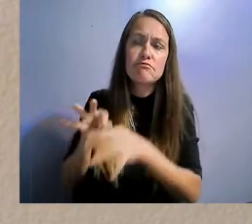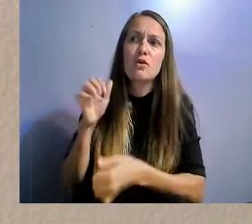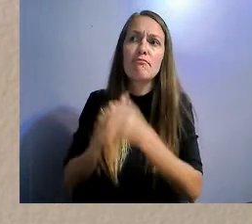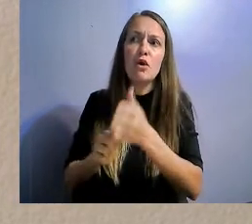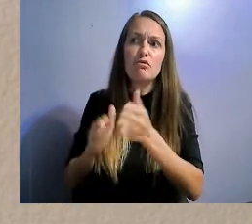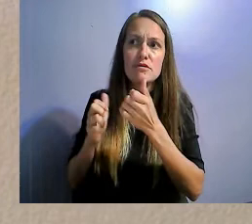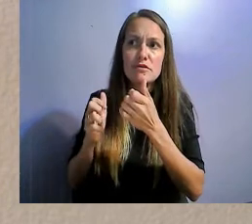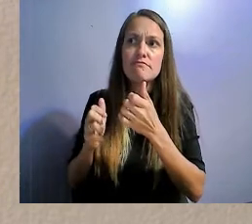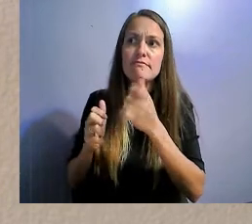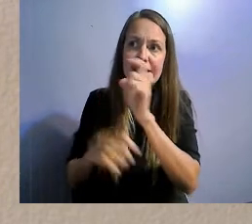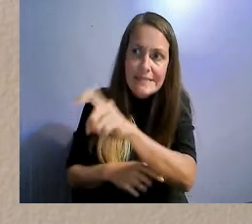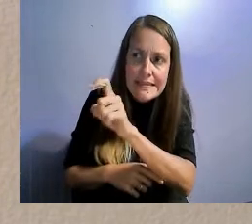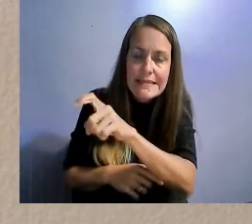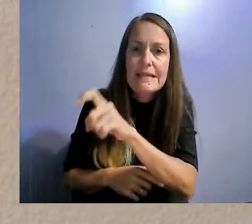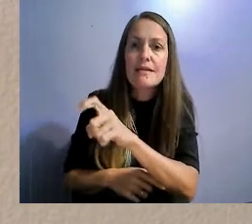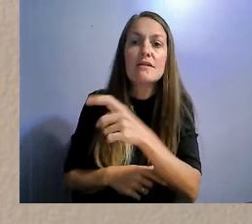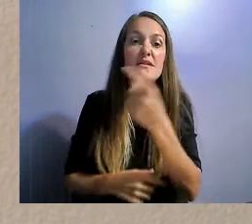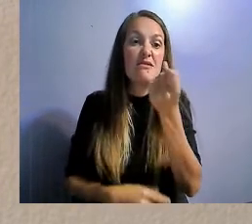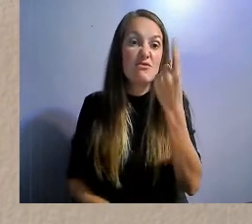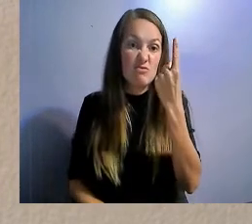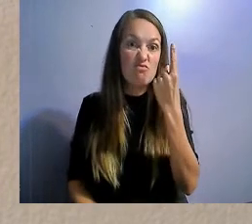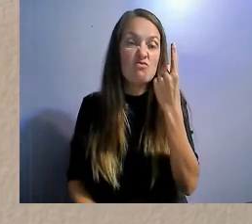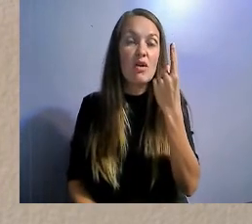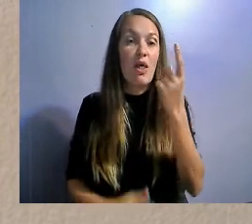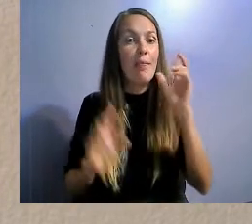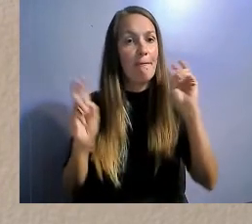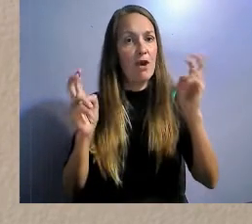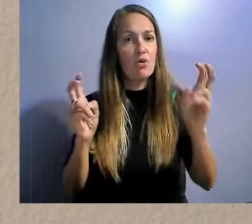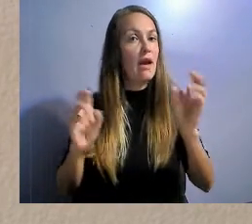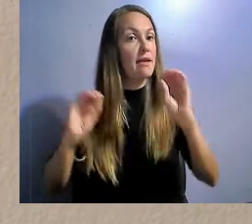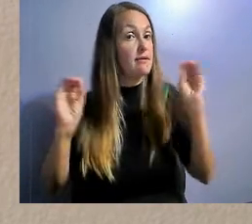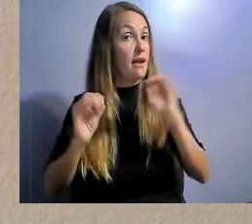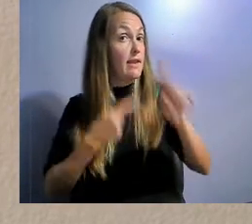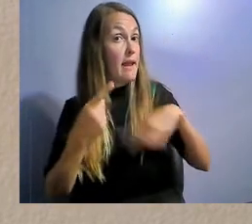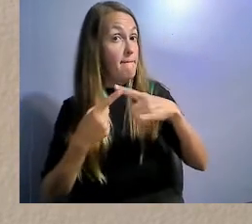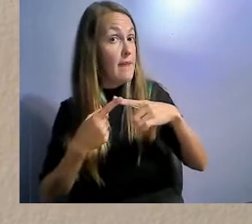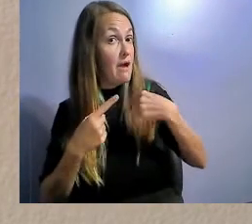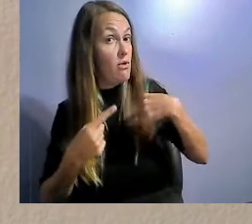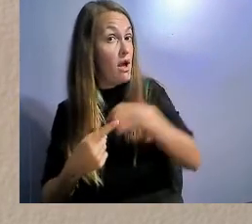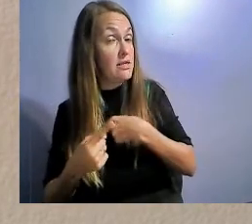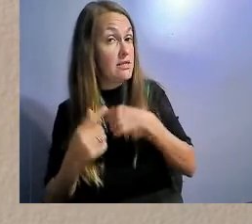My hope is that we will carry that in every region of Colorado